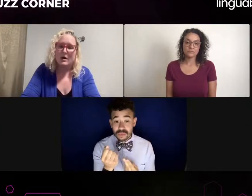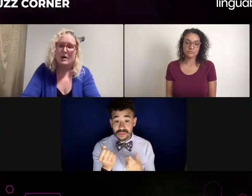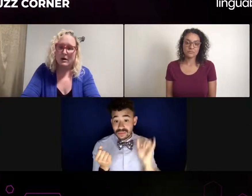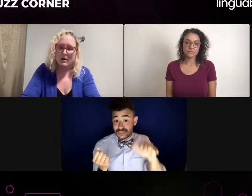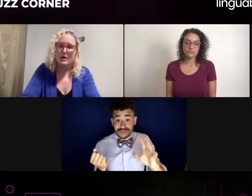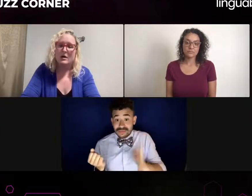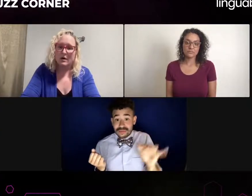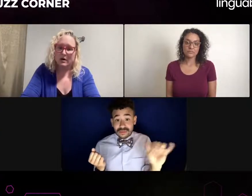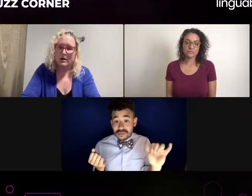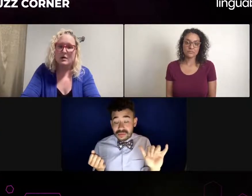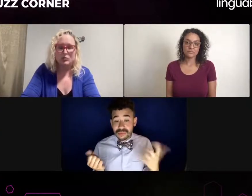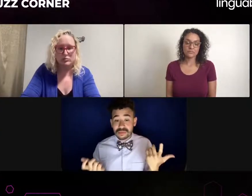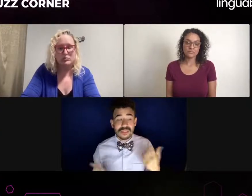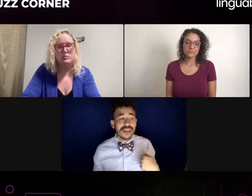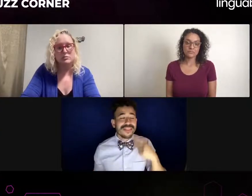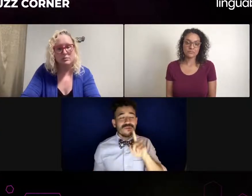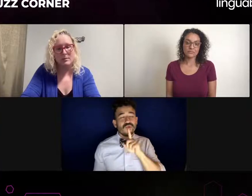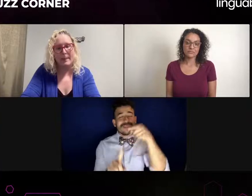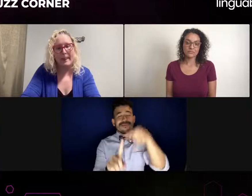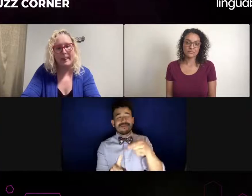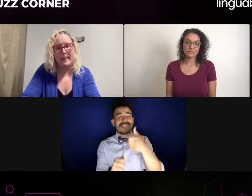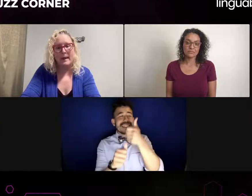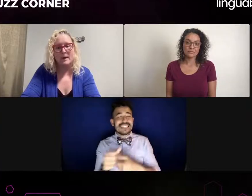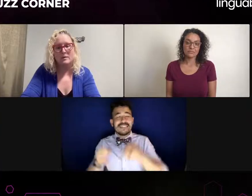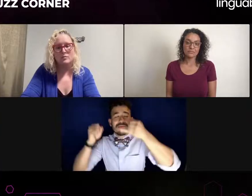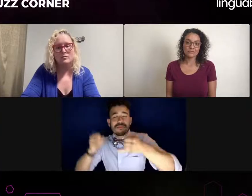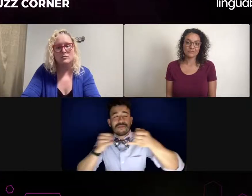You know, as a deaf performer in regards to looking for...